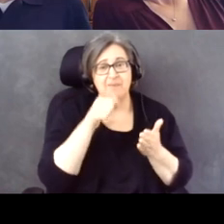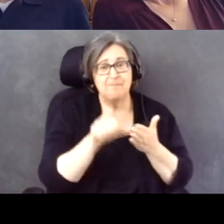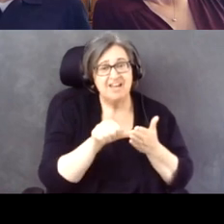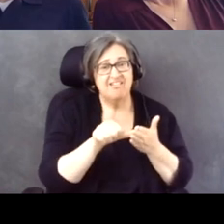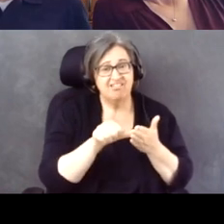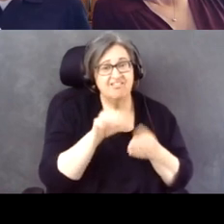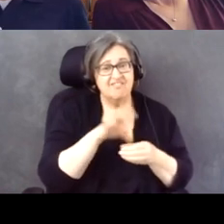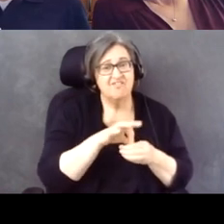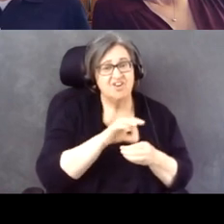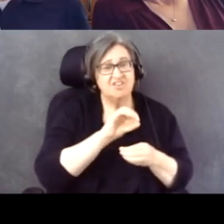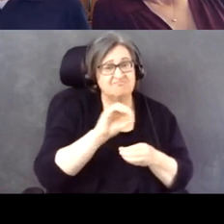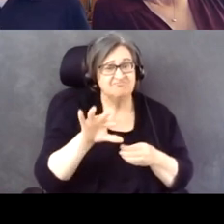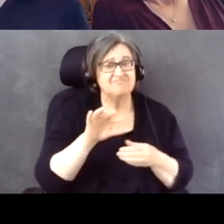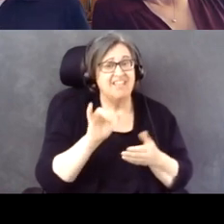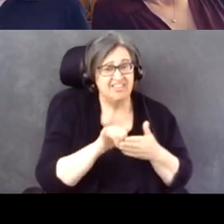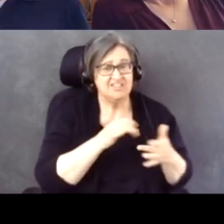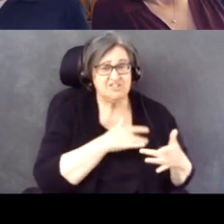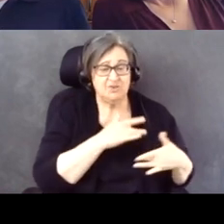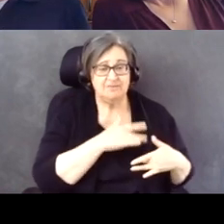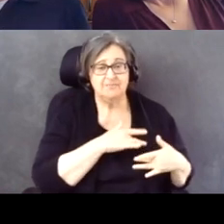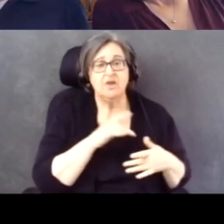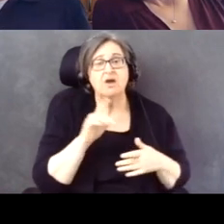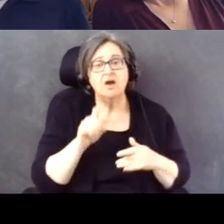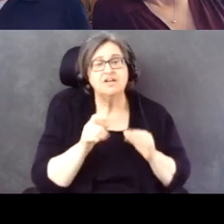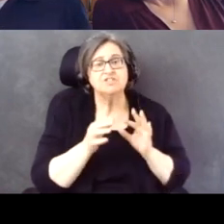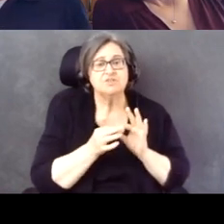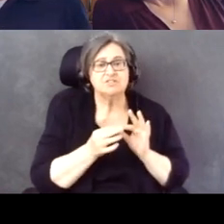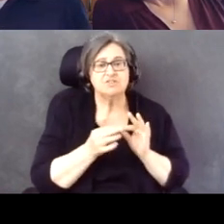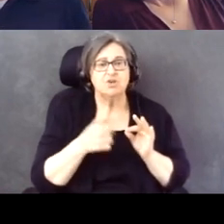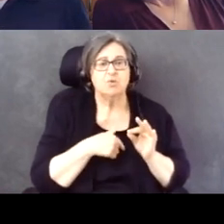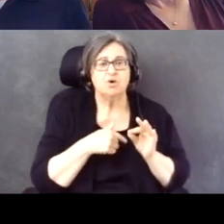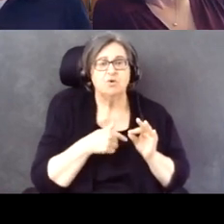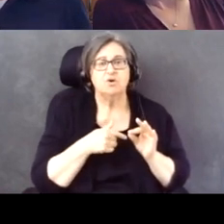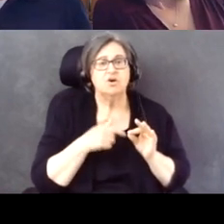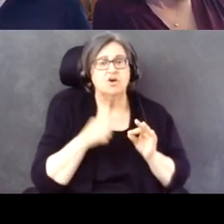And I should say we're presenting lots and lots of numbers here.